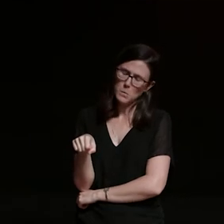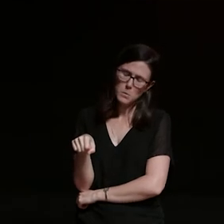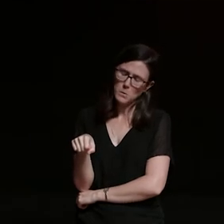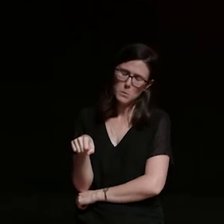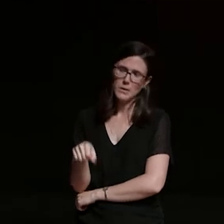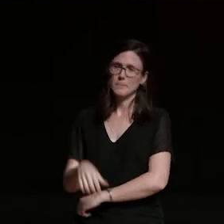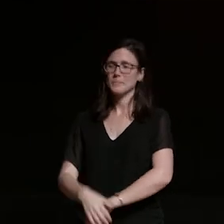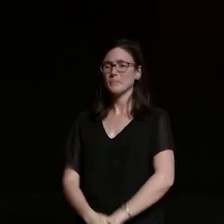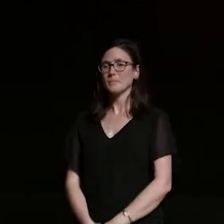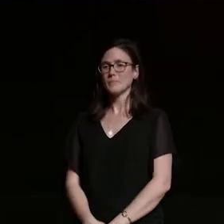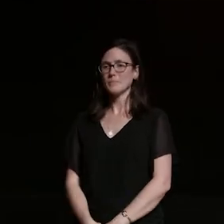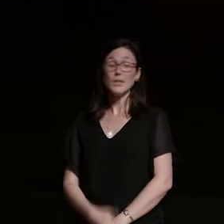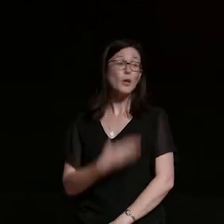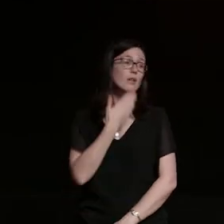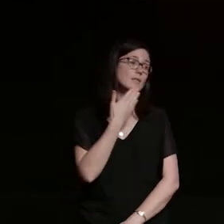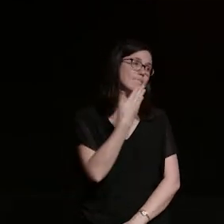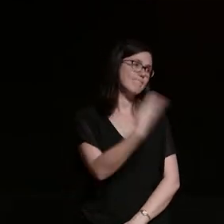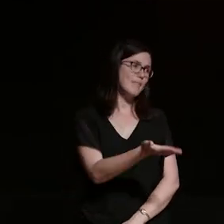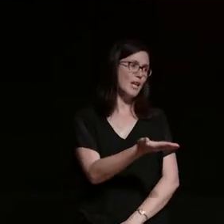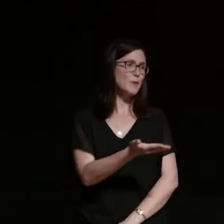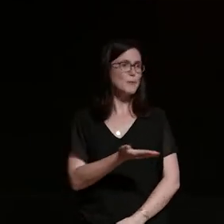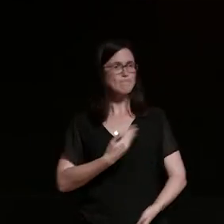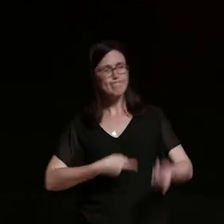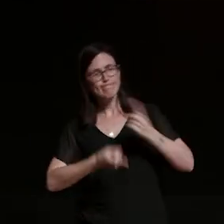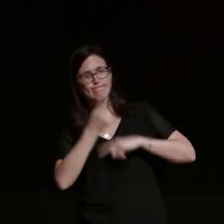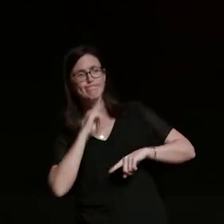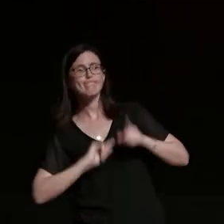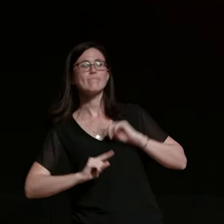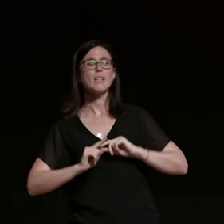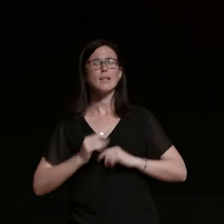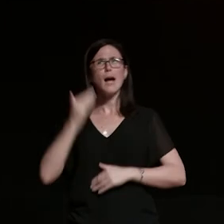so uh yeah thank you very much for telling me about because it made me think of my friend